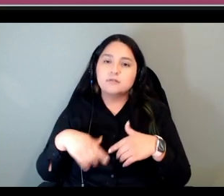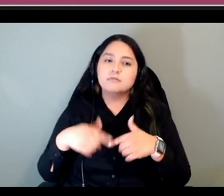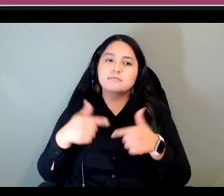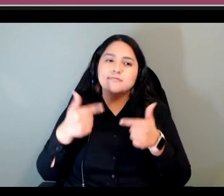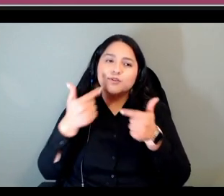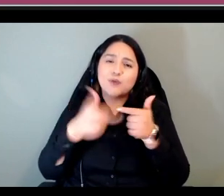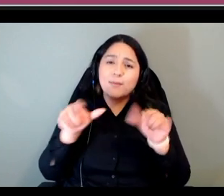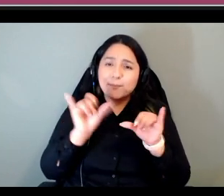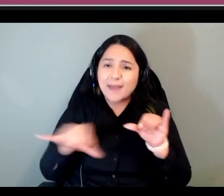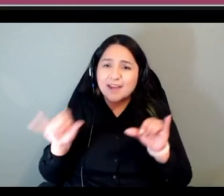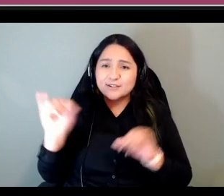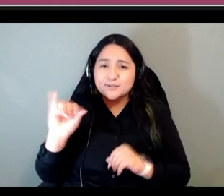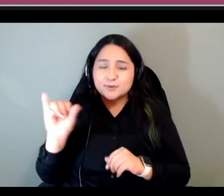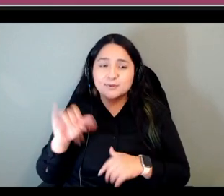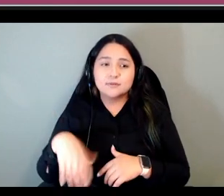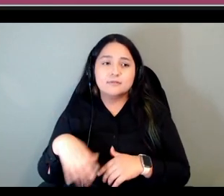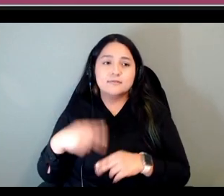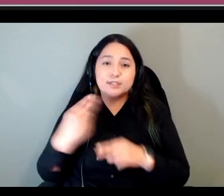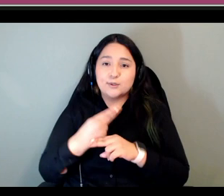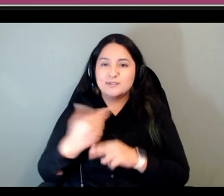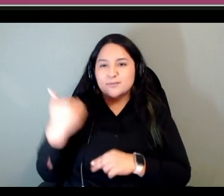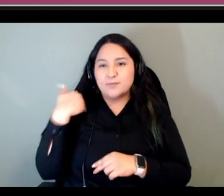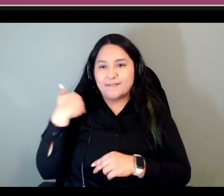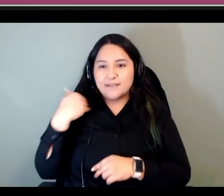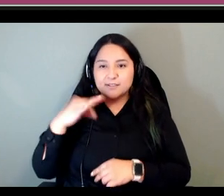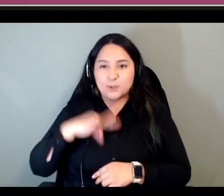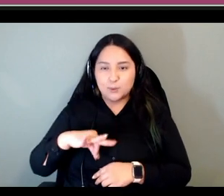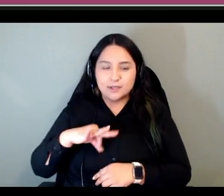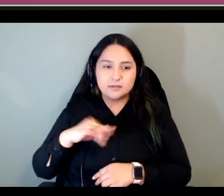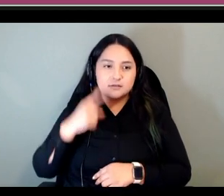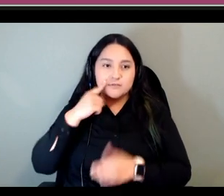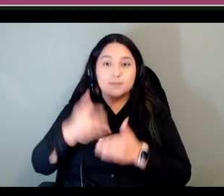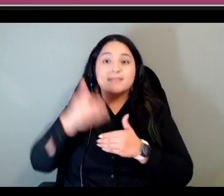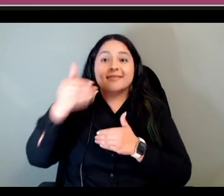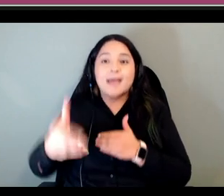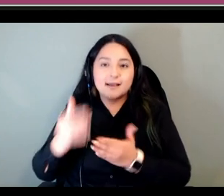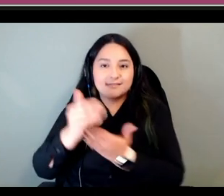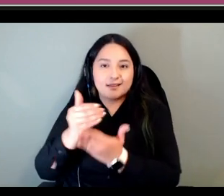grammar patterns you've used in previous units in lessons but this just allows people some